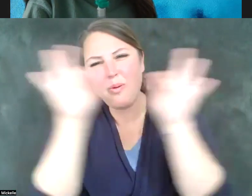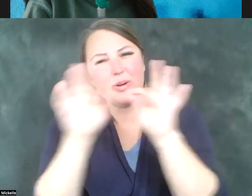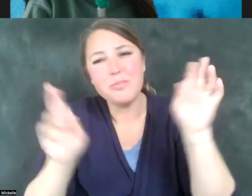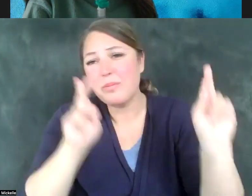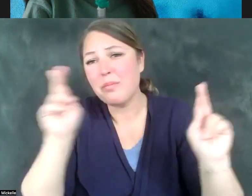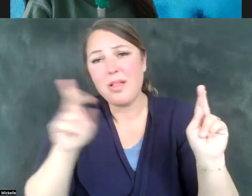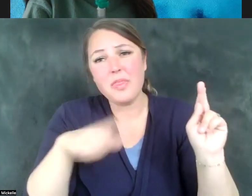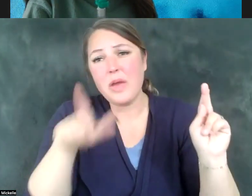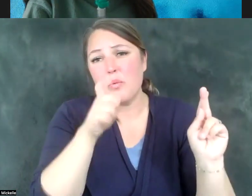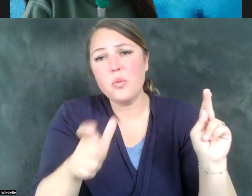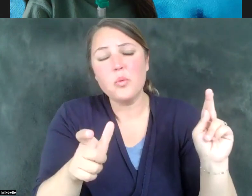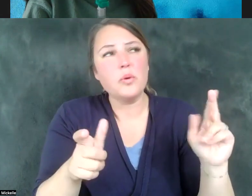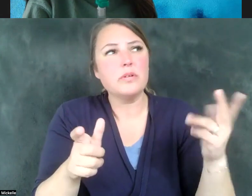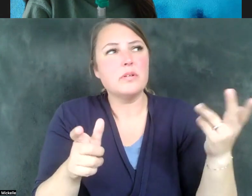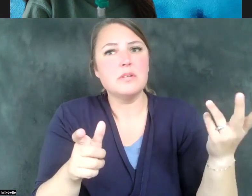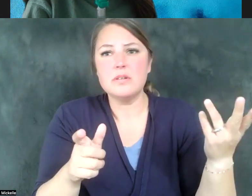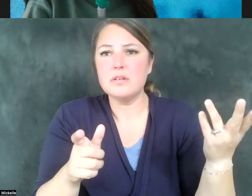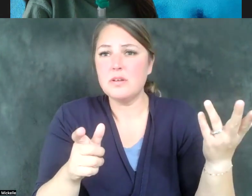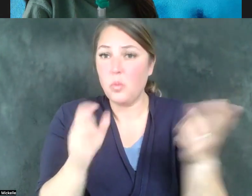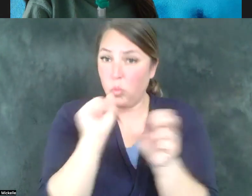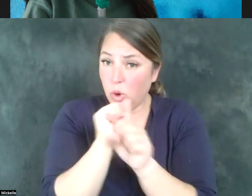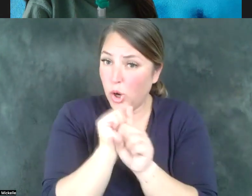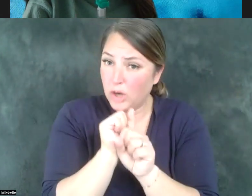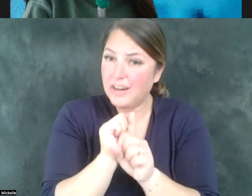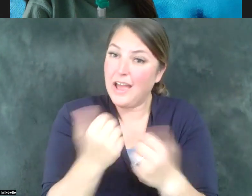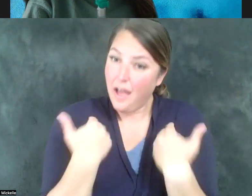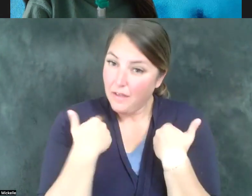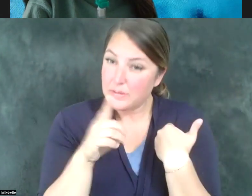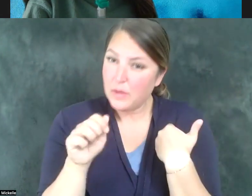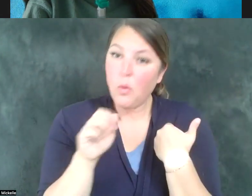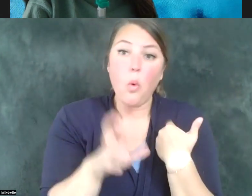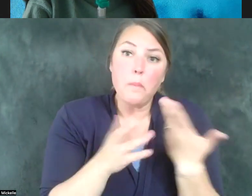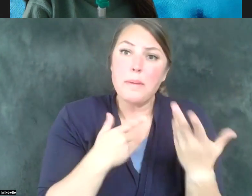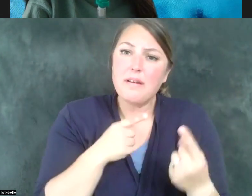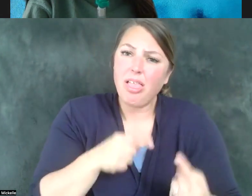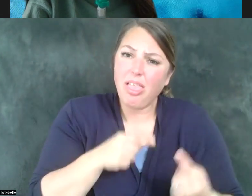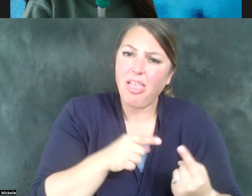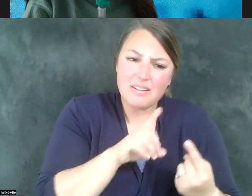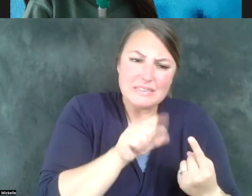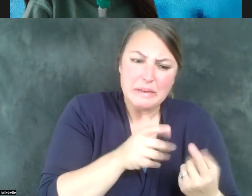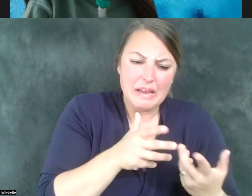are working with disabilities or struggling with disabilities but want to work and are able to work if they have